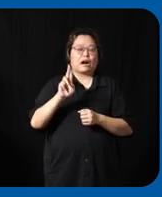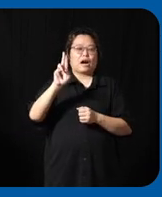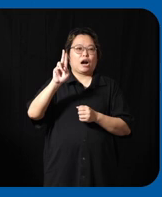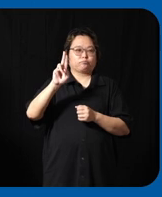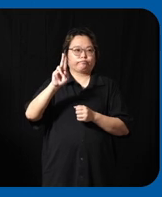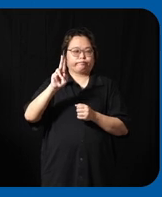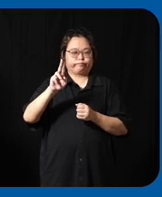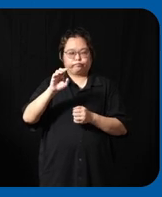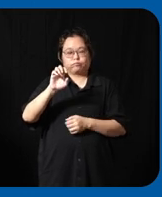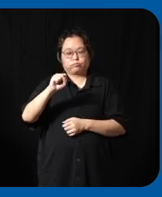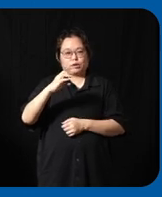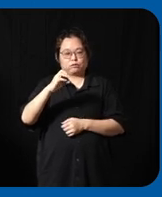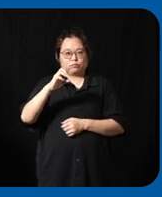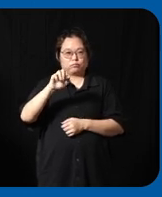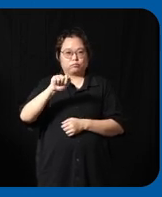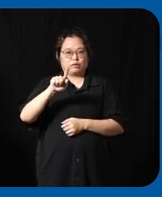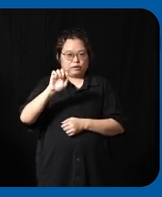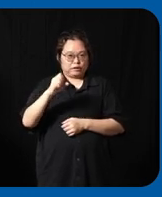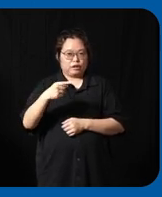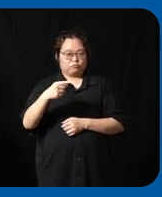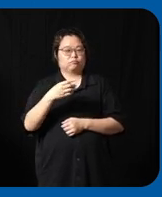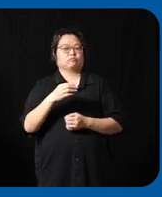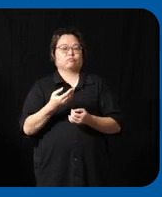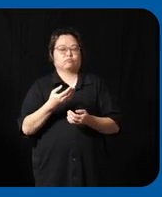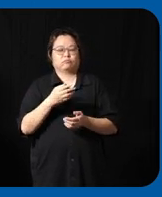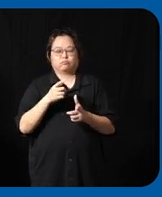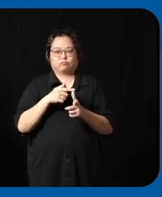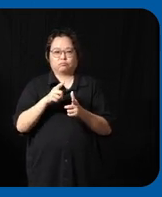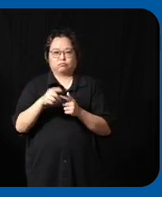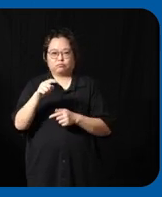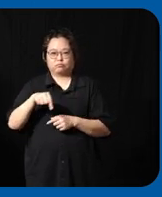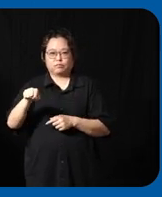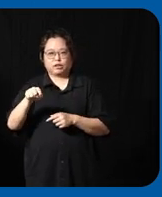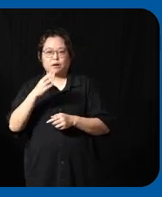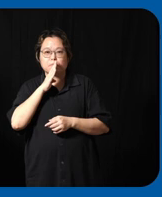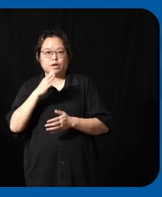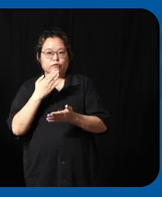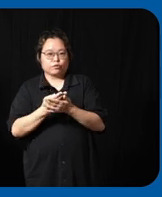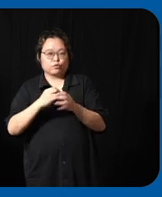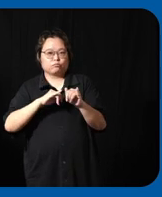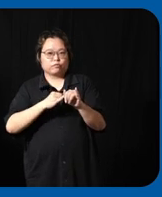we put them under our be good initiative where then the students will continue to work on it